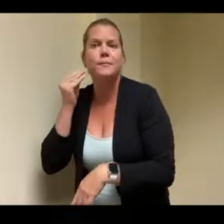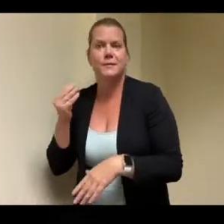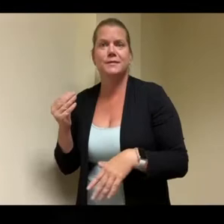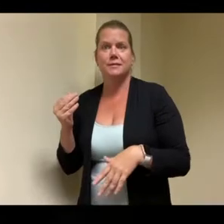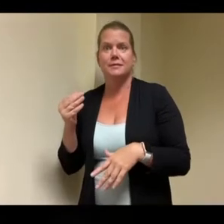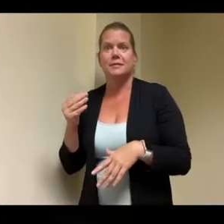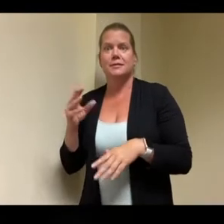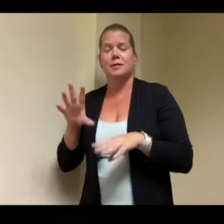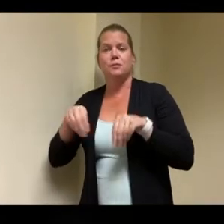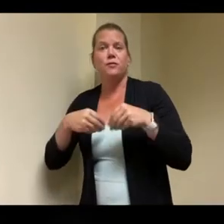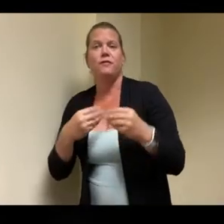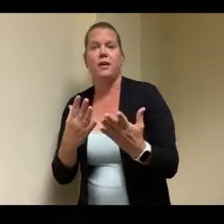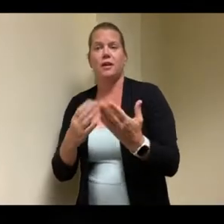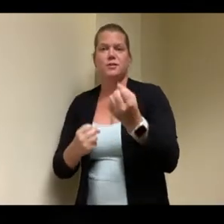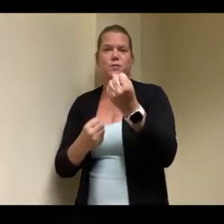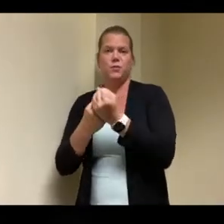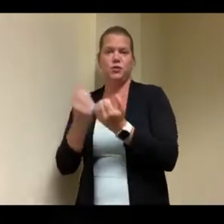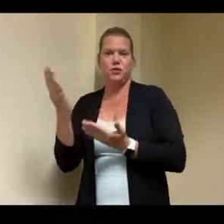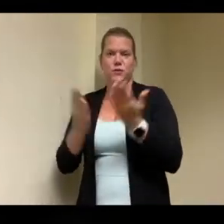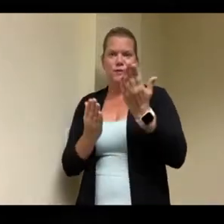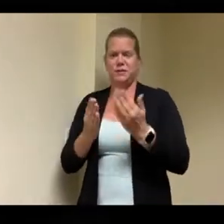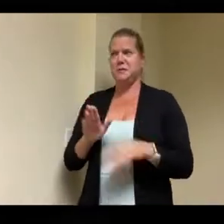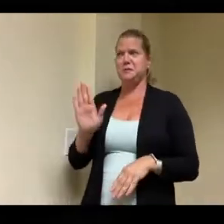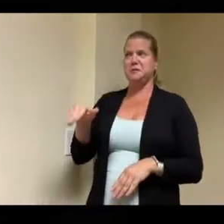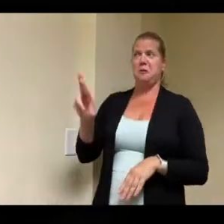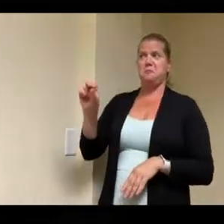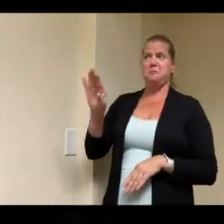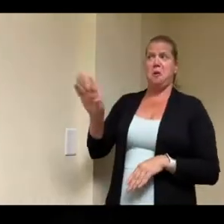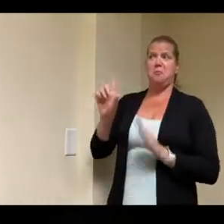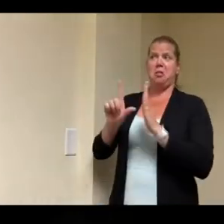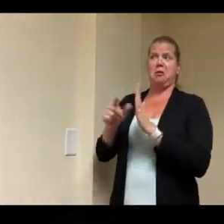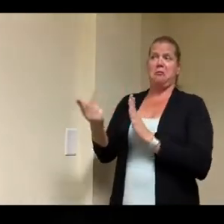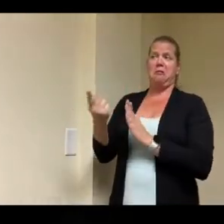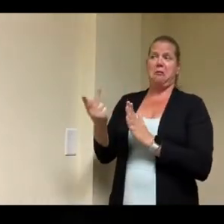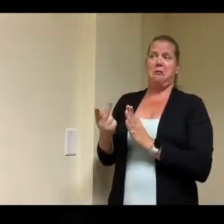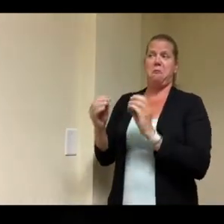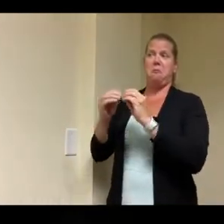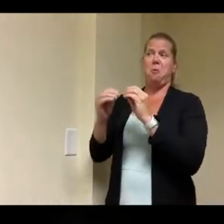future developments too down the road and um the state's been very supportive